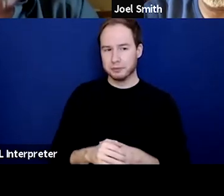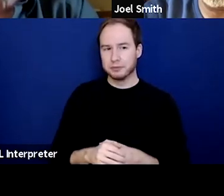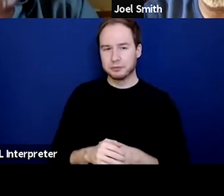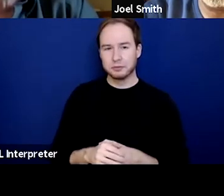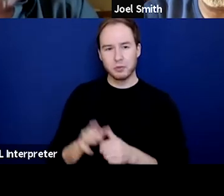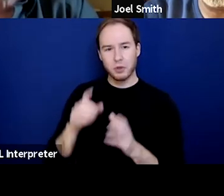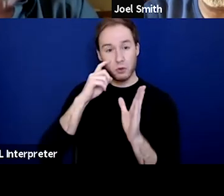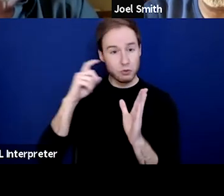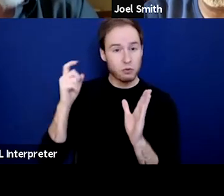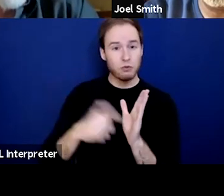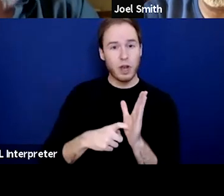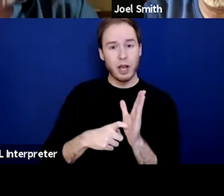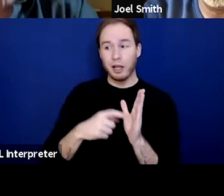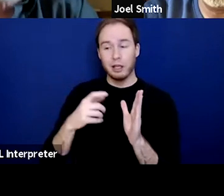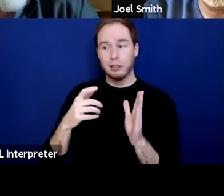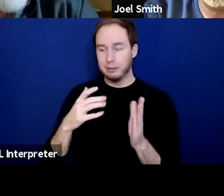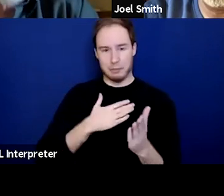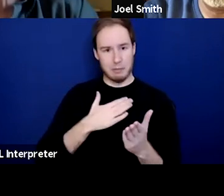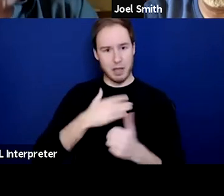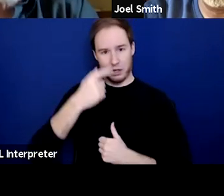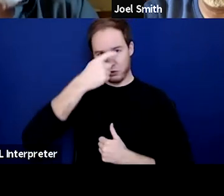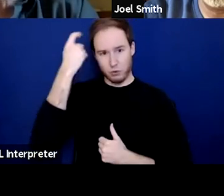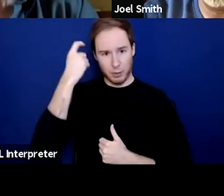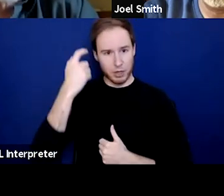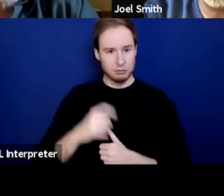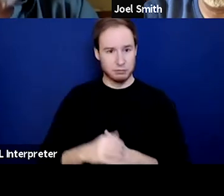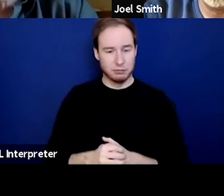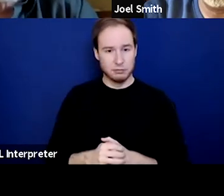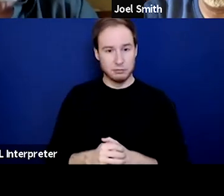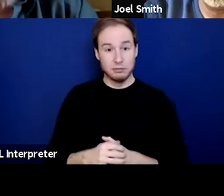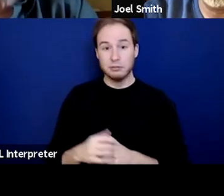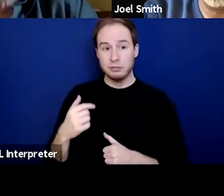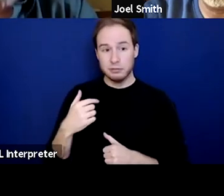and realizing I had trauma. I was still in active addiction,